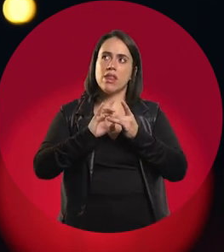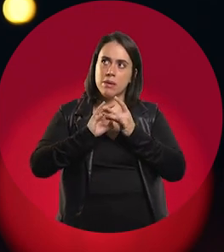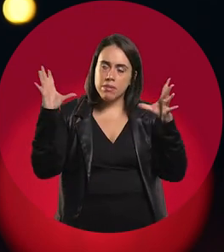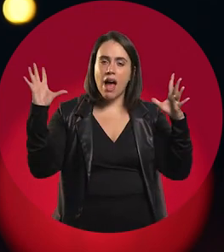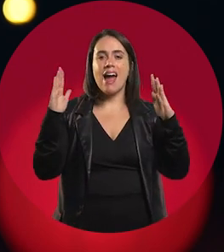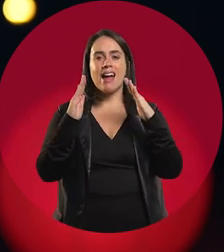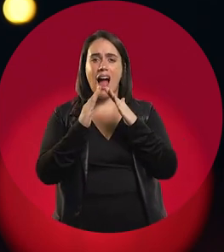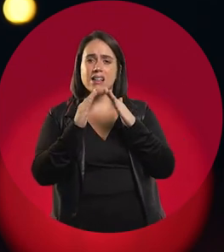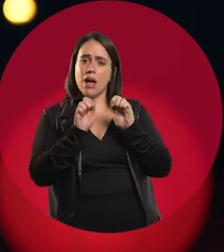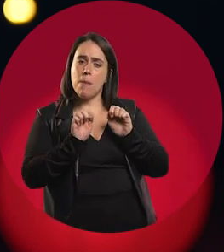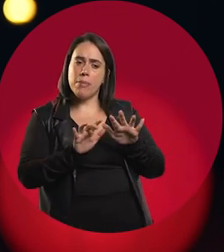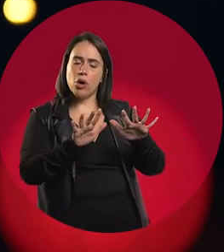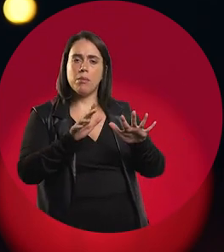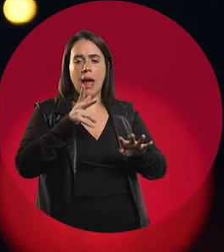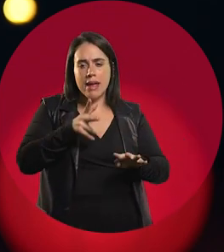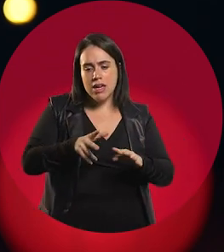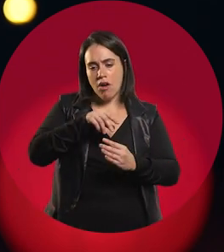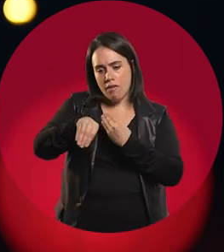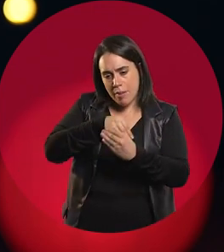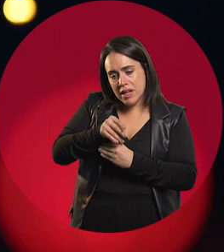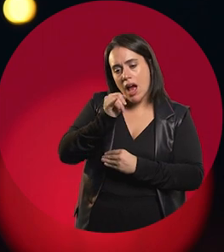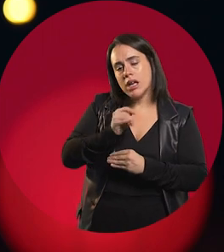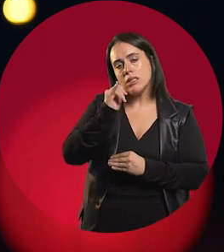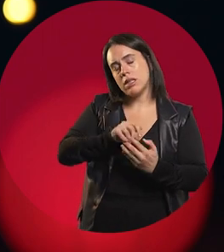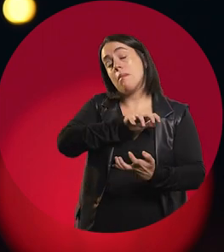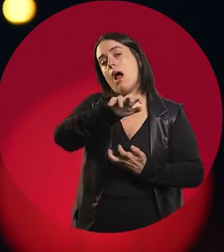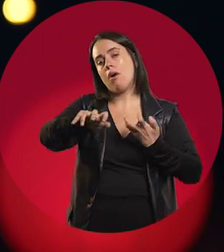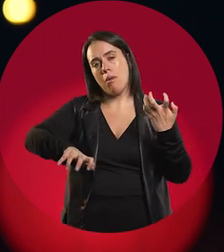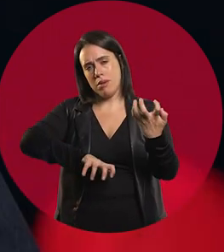you form a family, you have children. Well, that's where things start to get complicated.